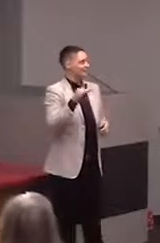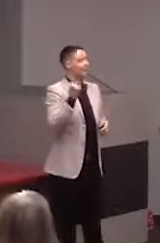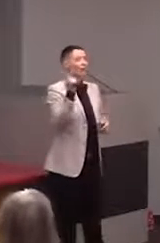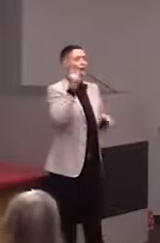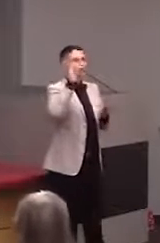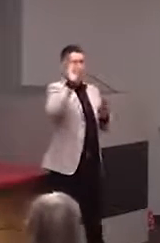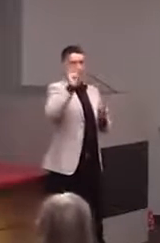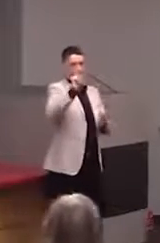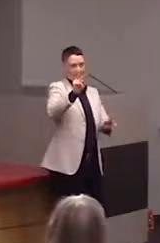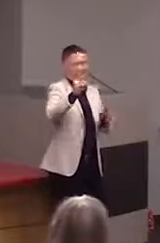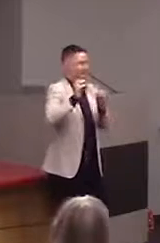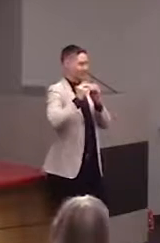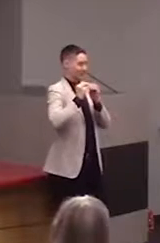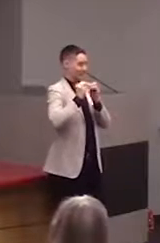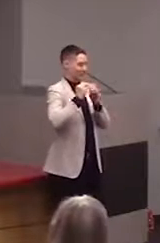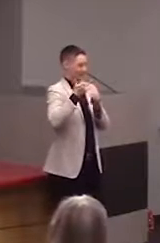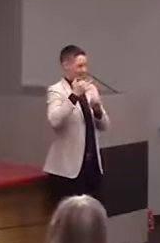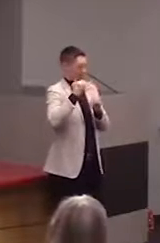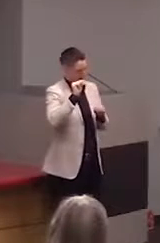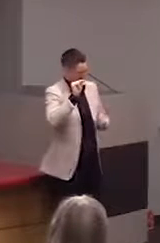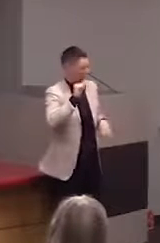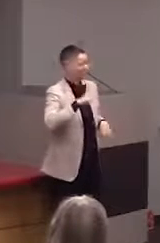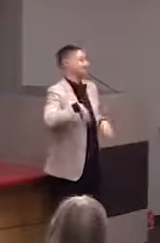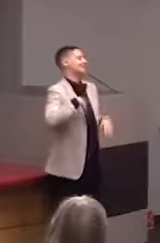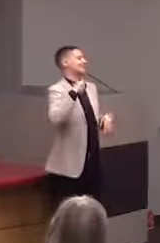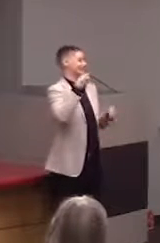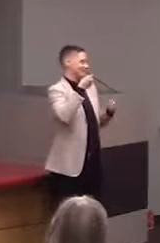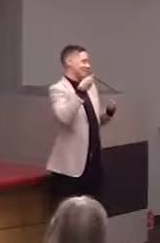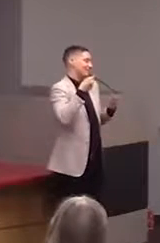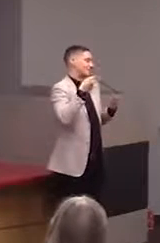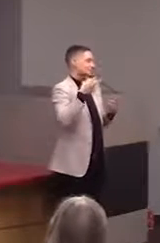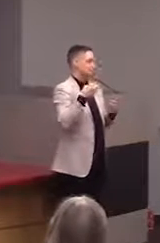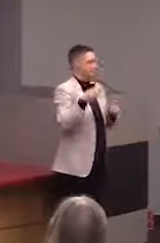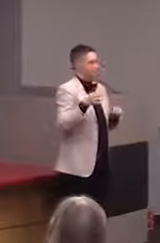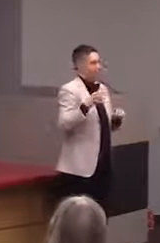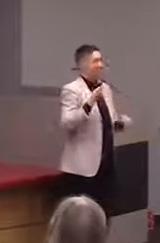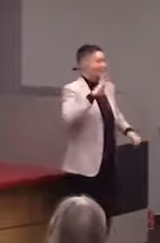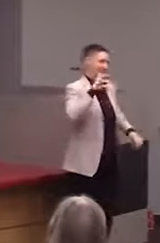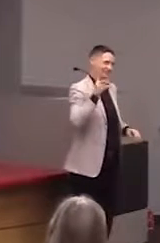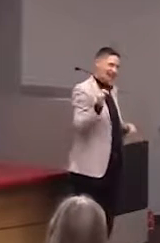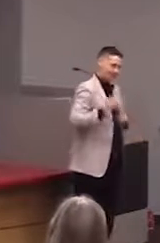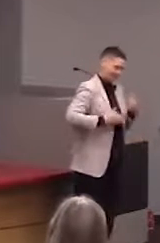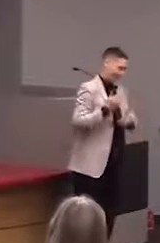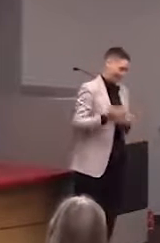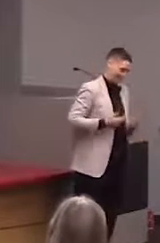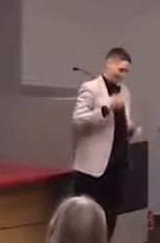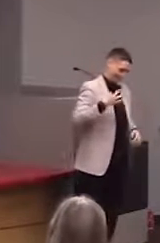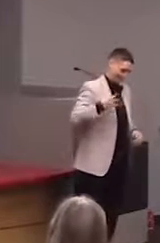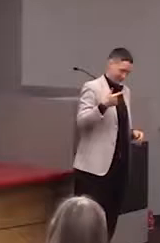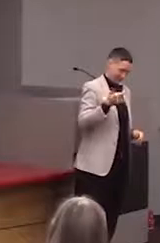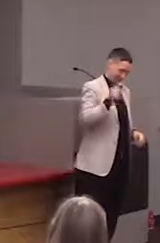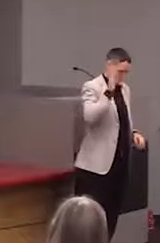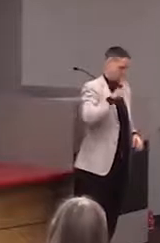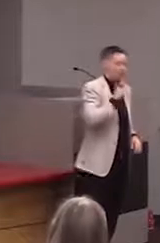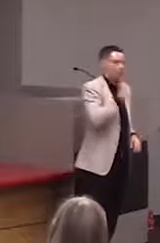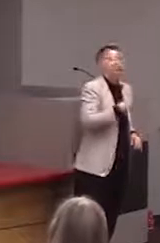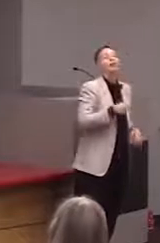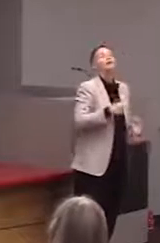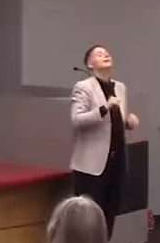because they're grants and its a fun process, not.